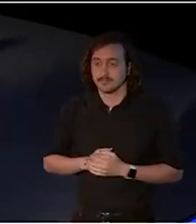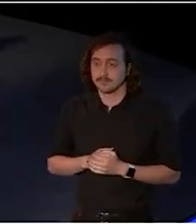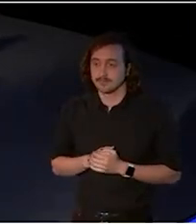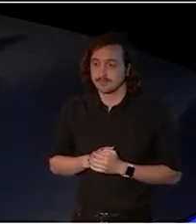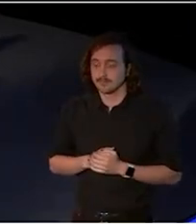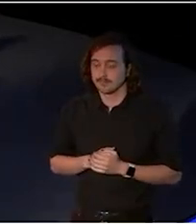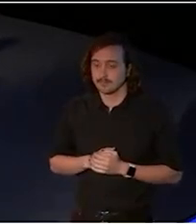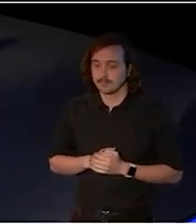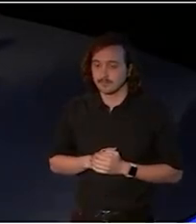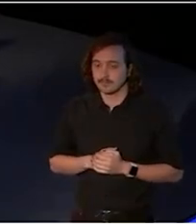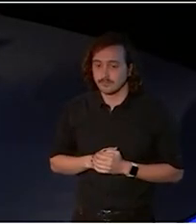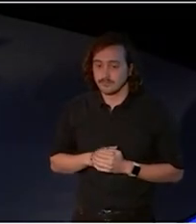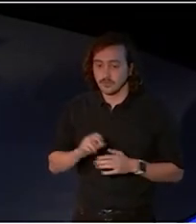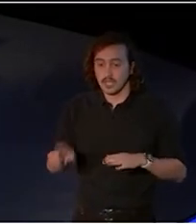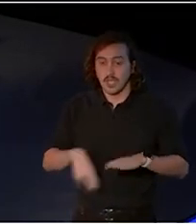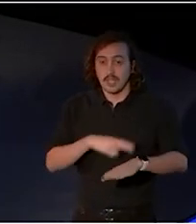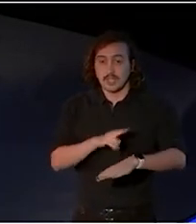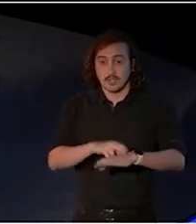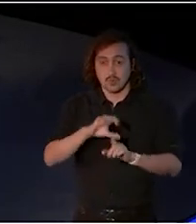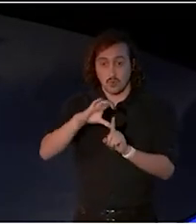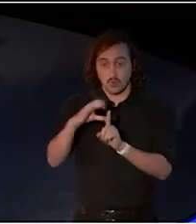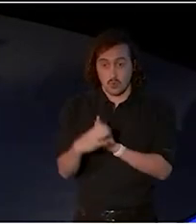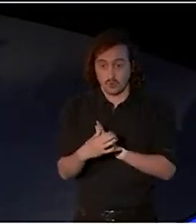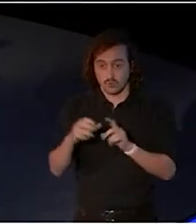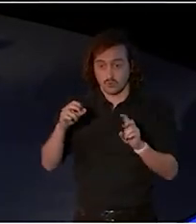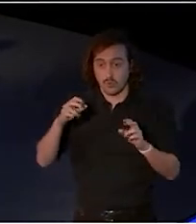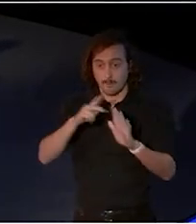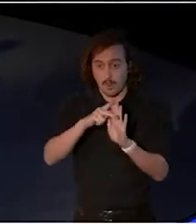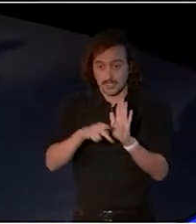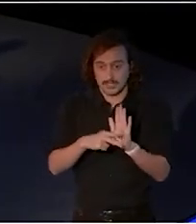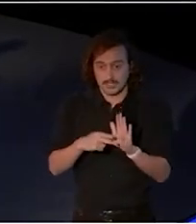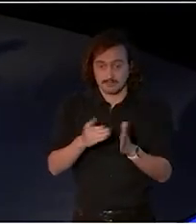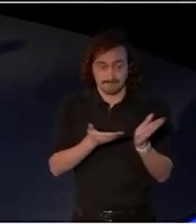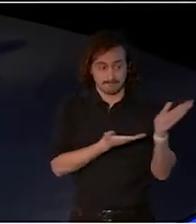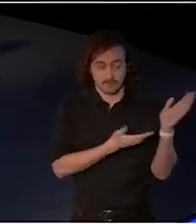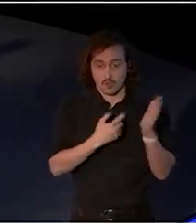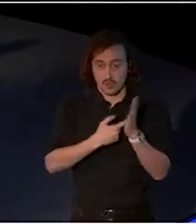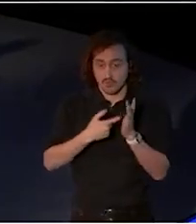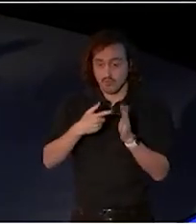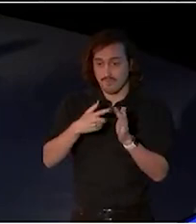The National Cultural Policy-Revive sets out the Australian government's